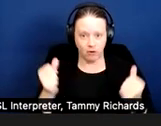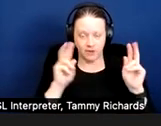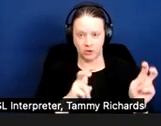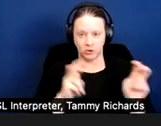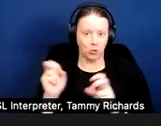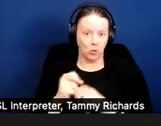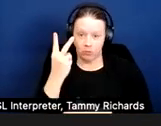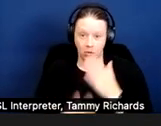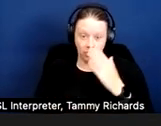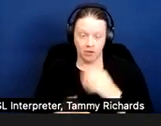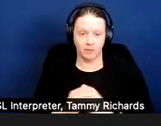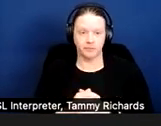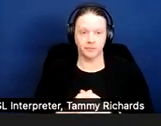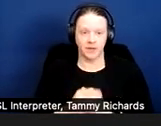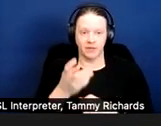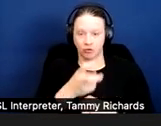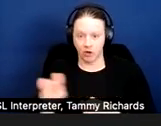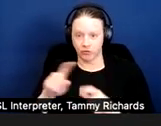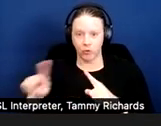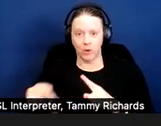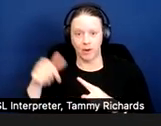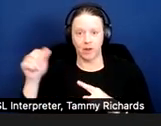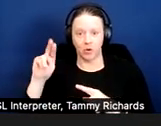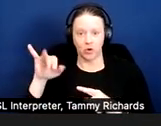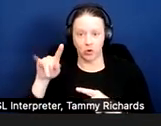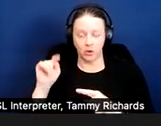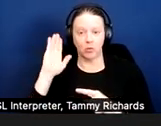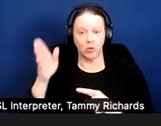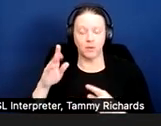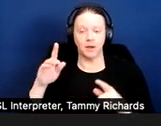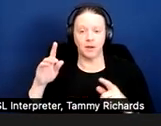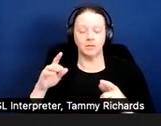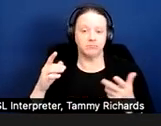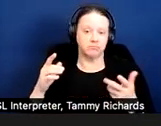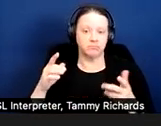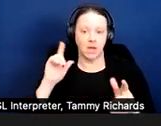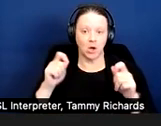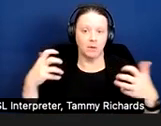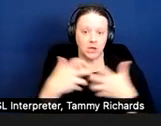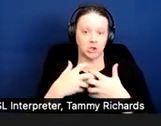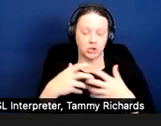The transfer to another unit would be an accommodation that might be granted.